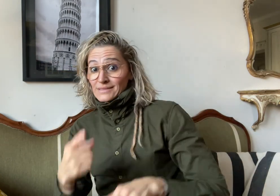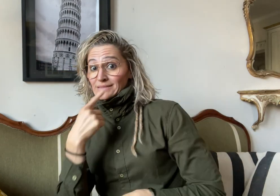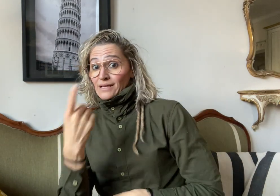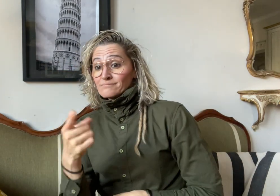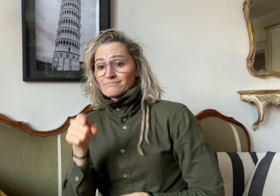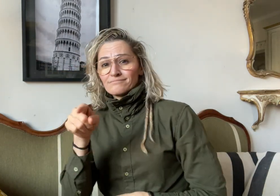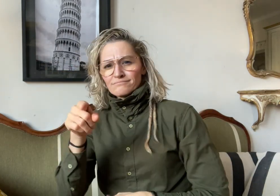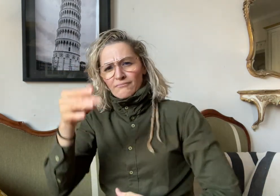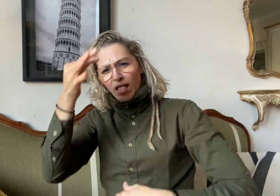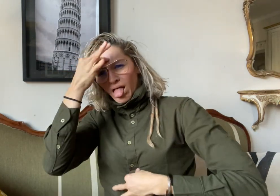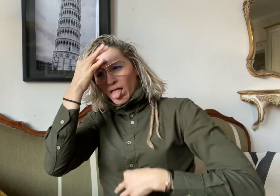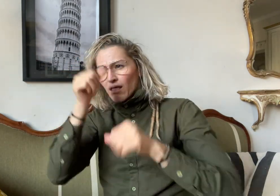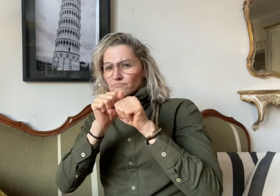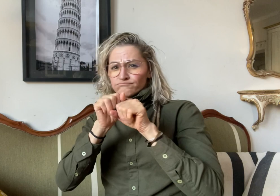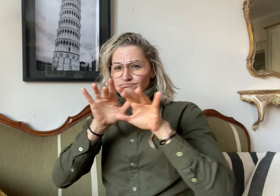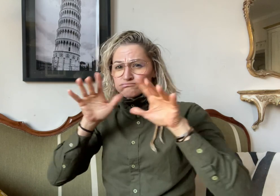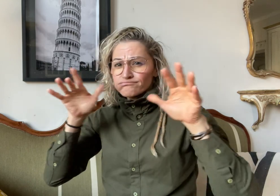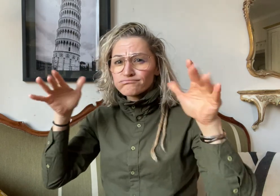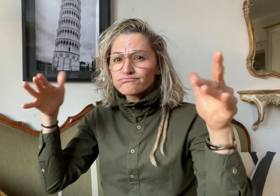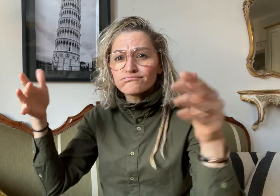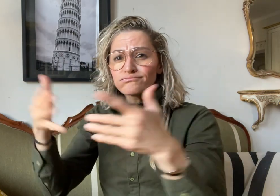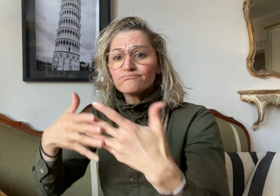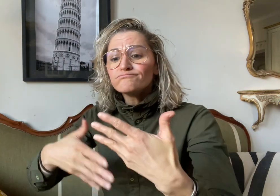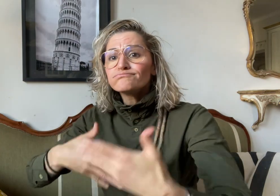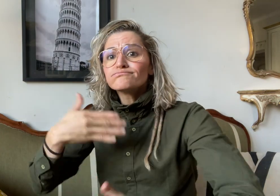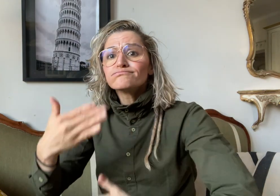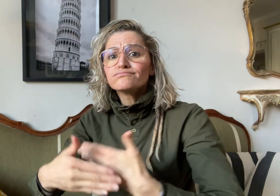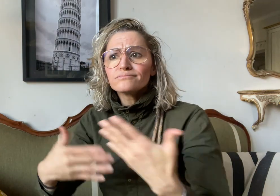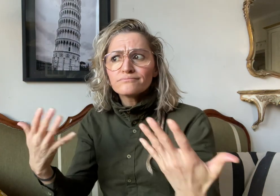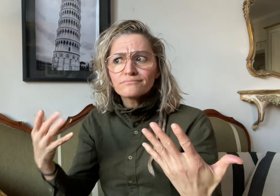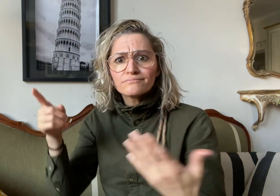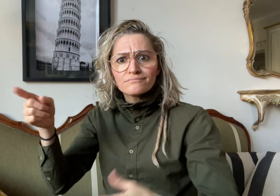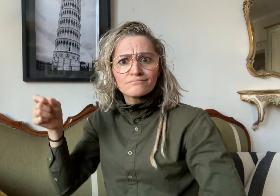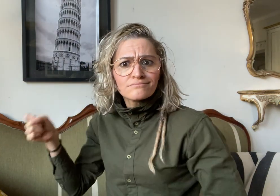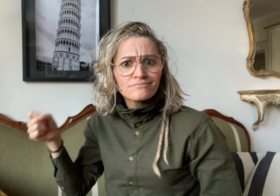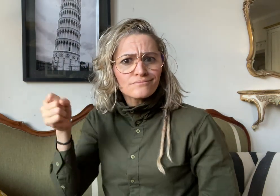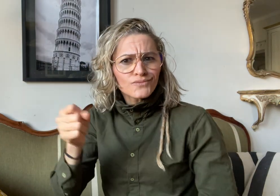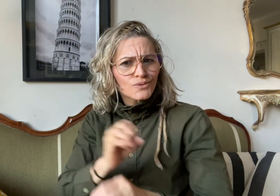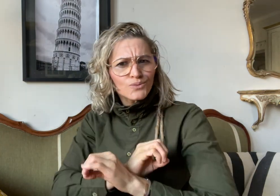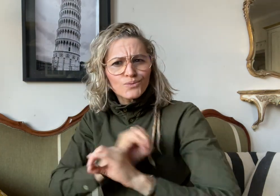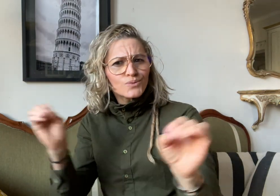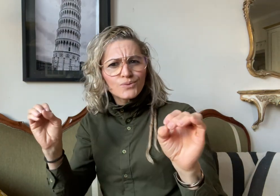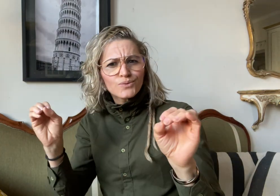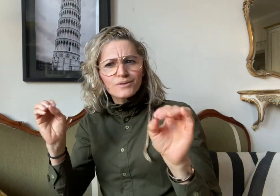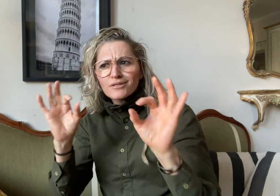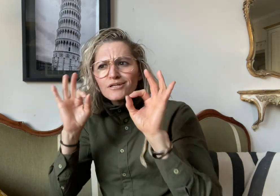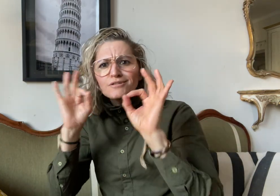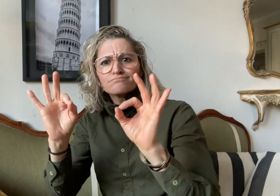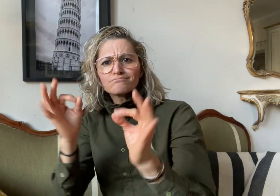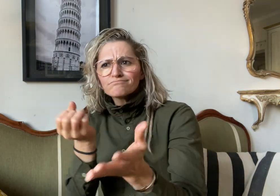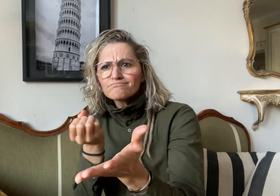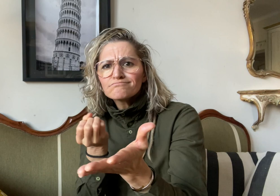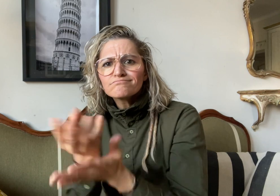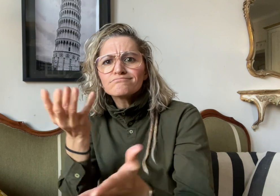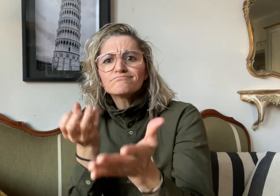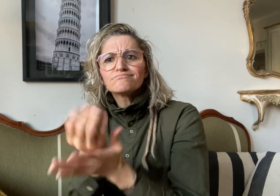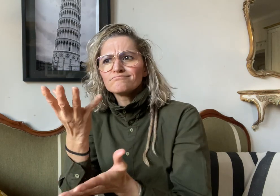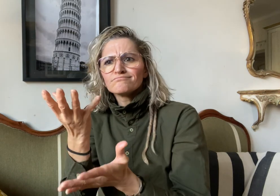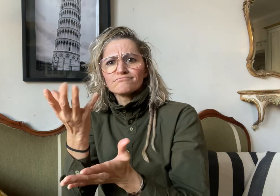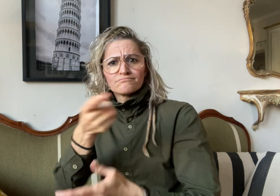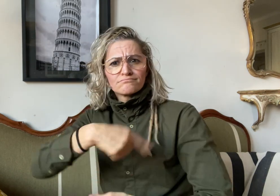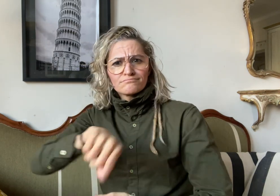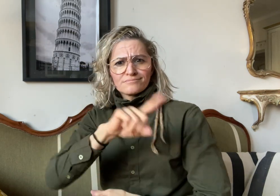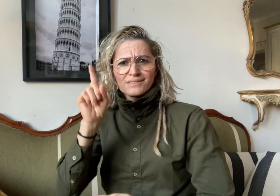during the pandemic made the Deaf community feel excluded